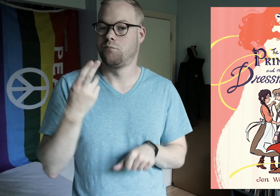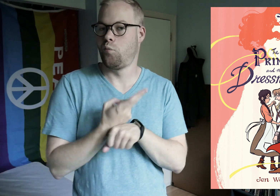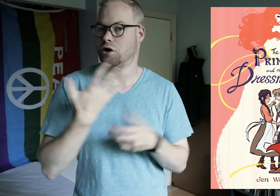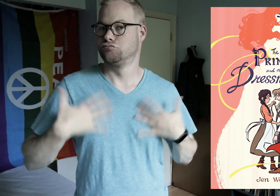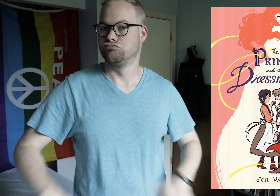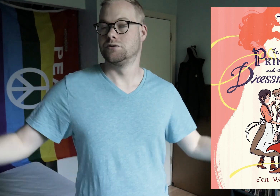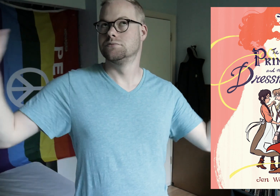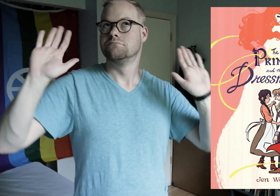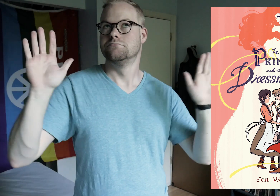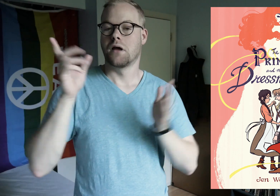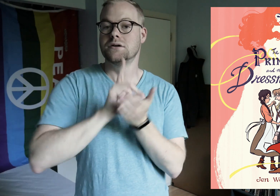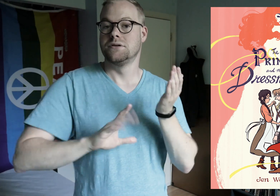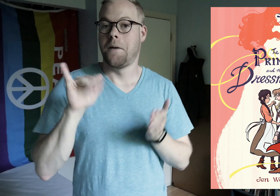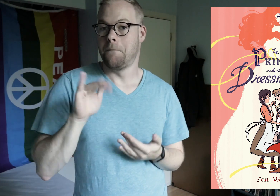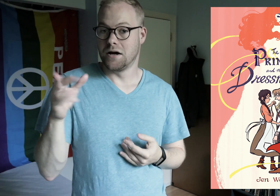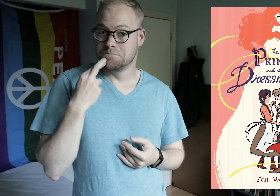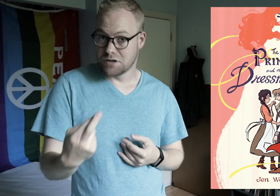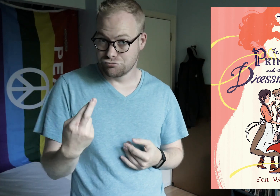wearing fabulous dresses designed by his best friend.